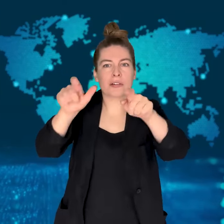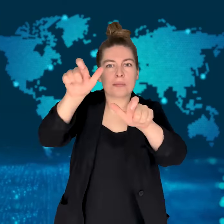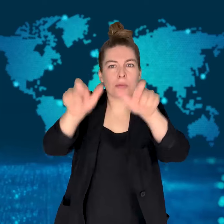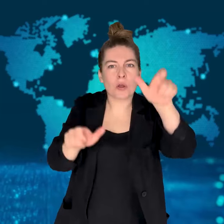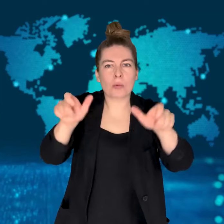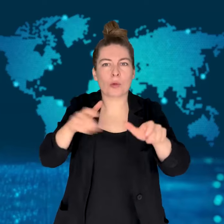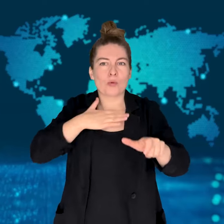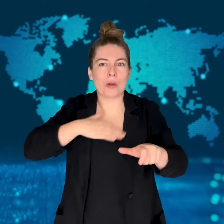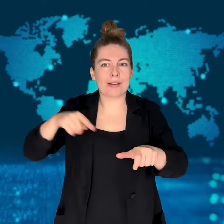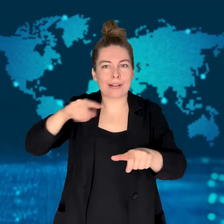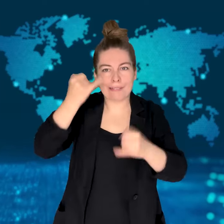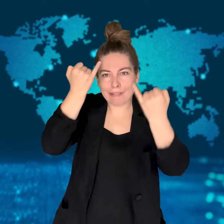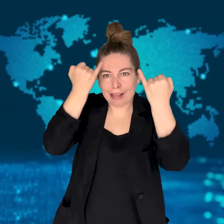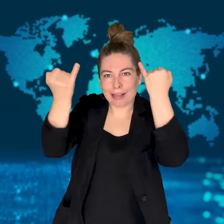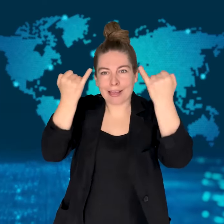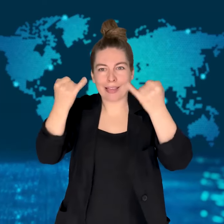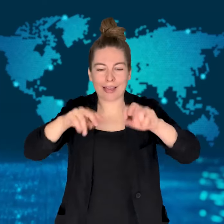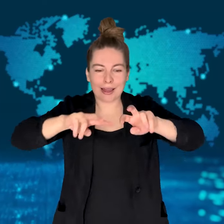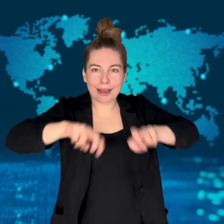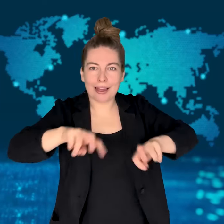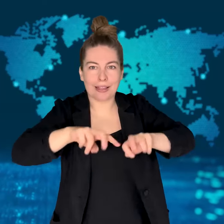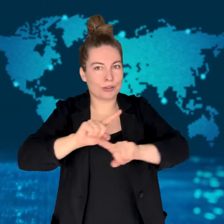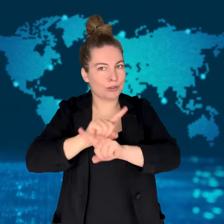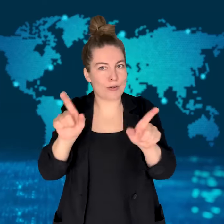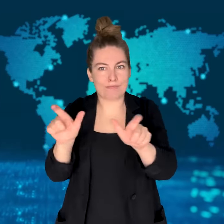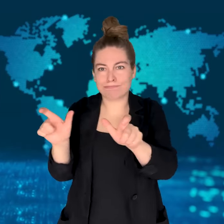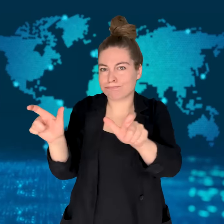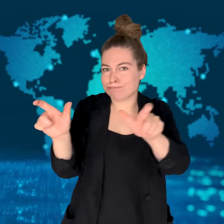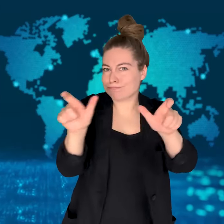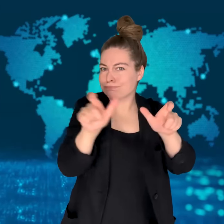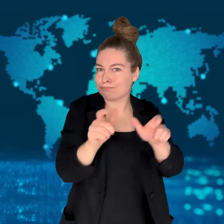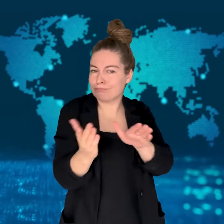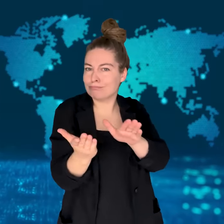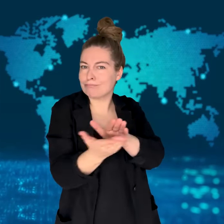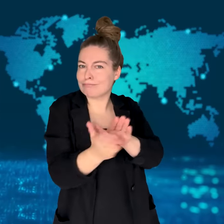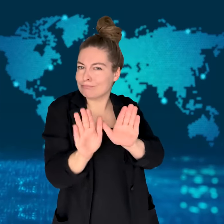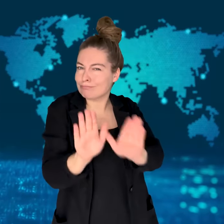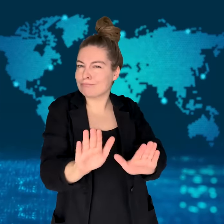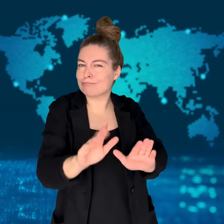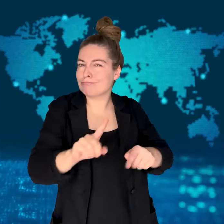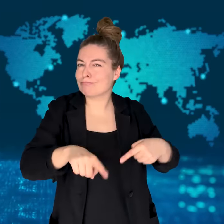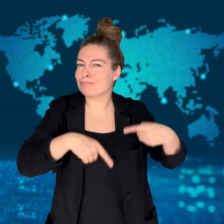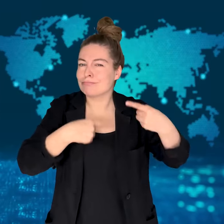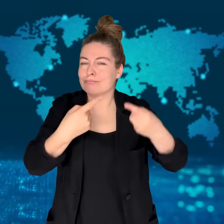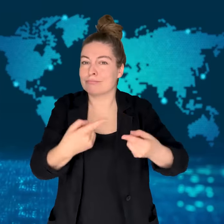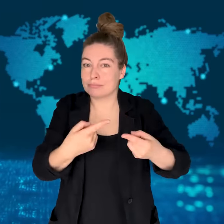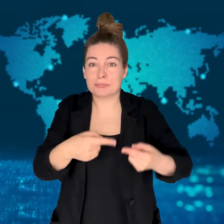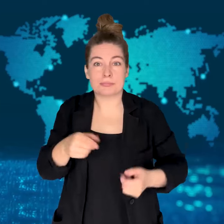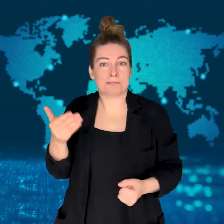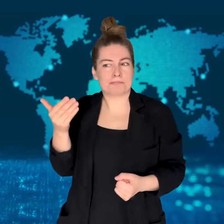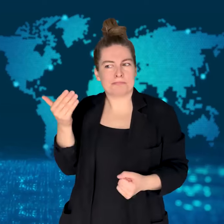Ethiopia has been asking for their return for a long time.